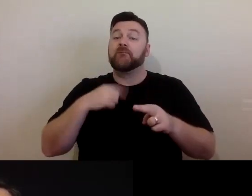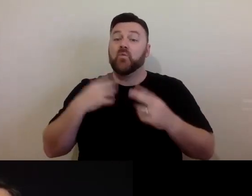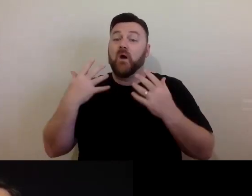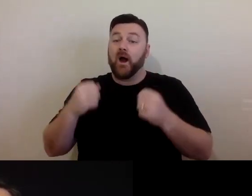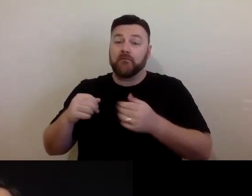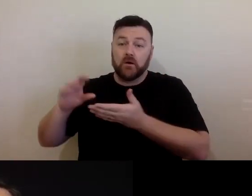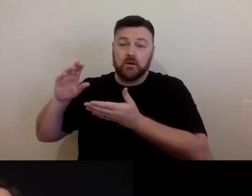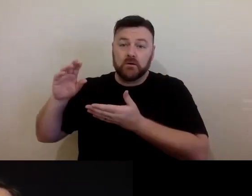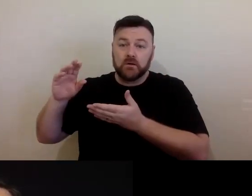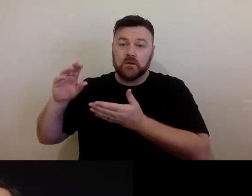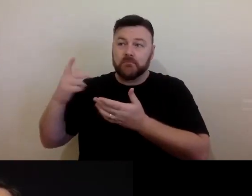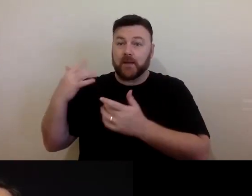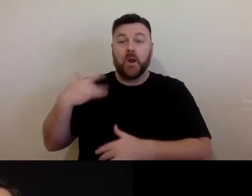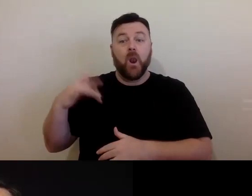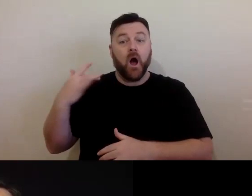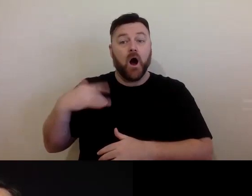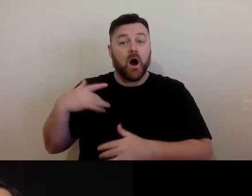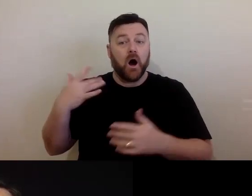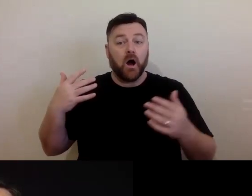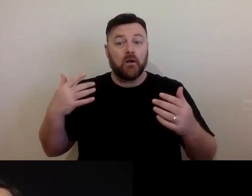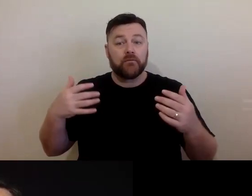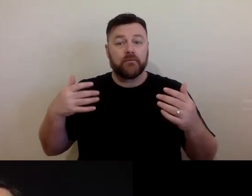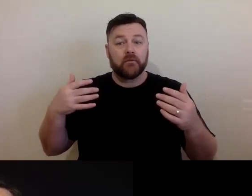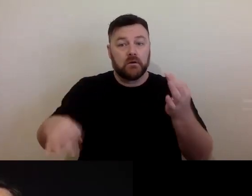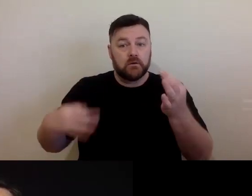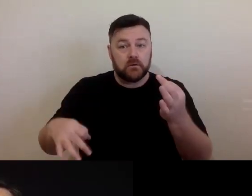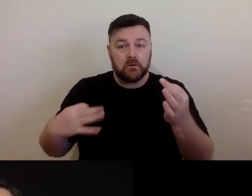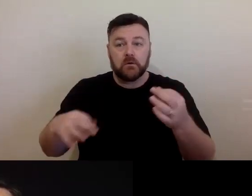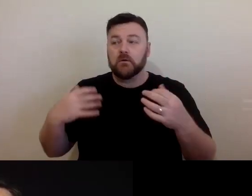recording of a live performance or studio recording, there is also a